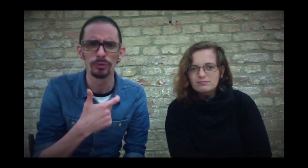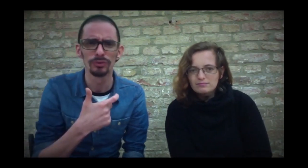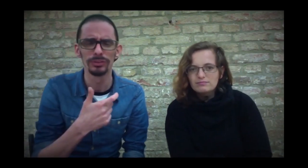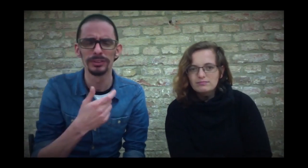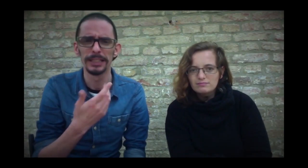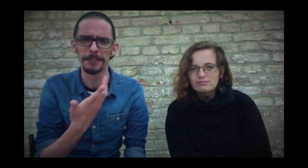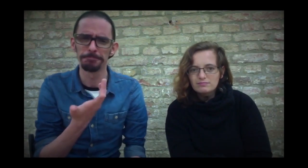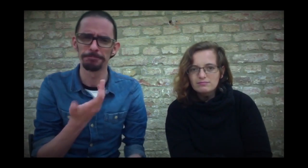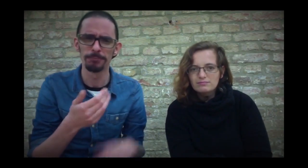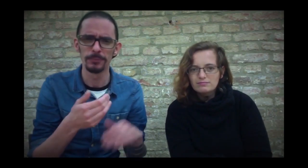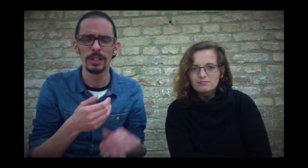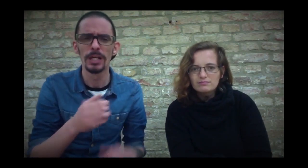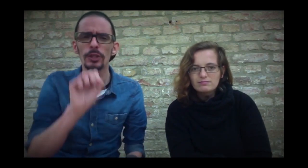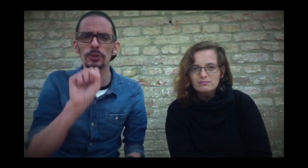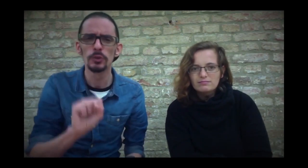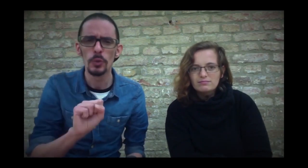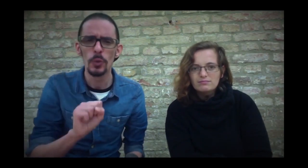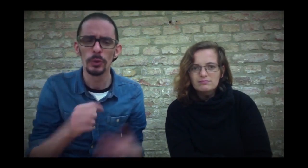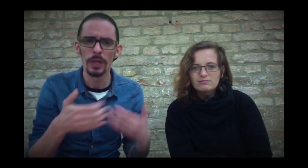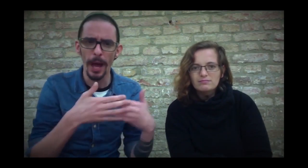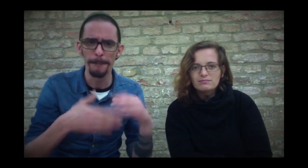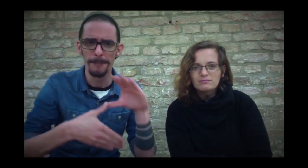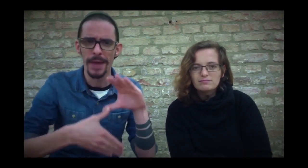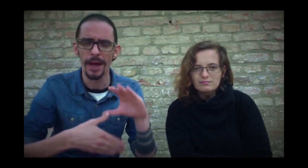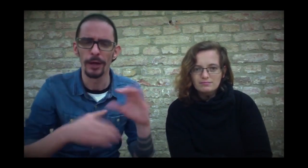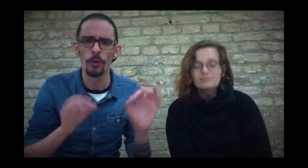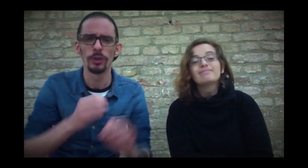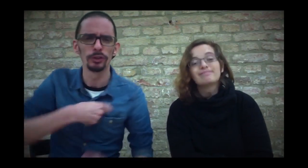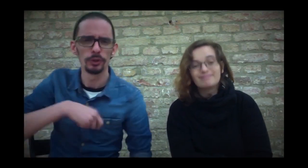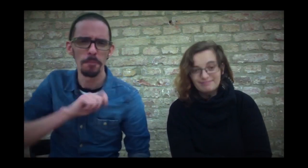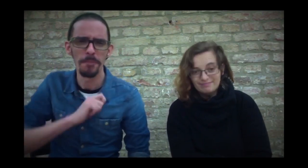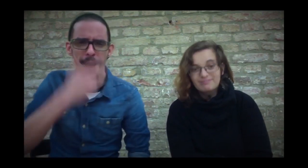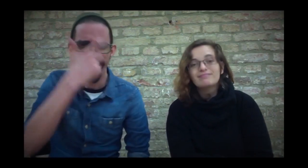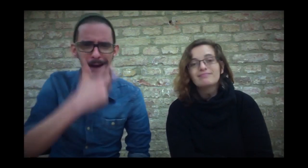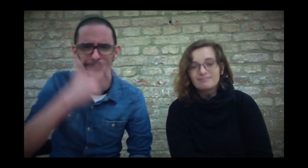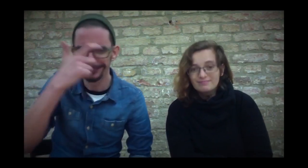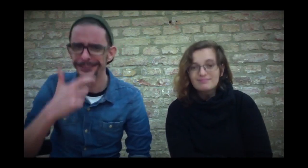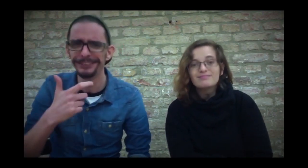I've noticed that the three sisters have their roots from South America or Spain.